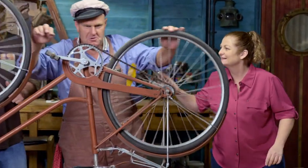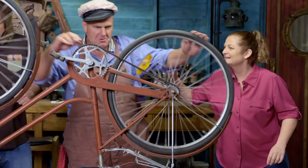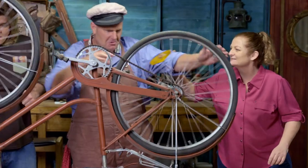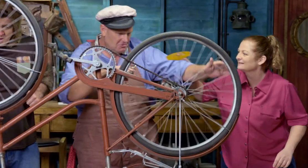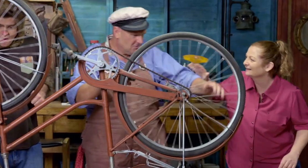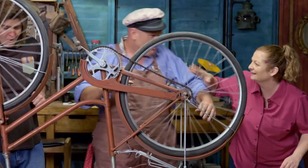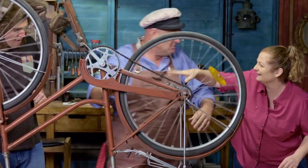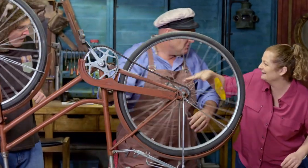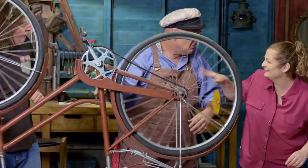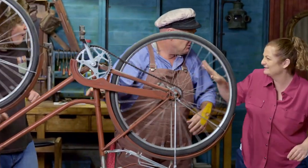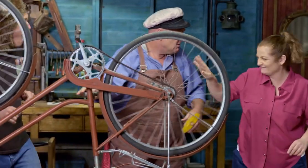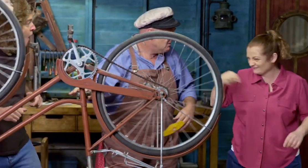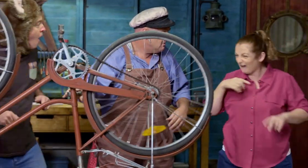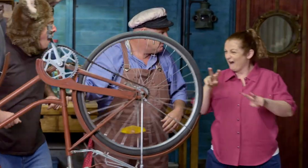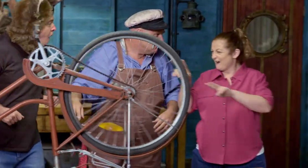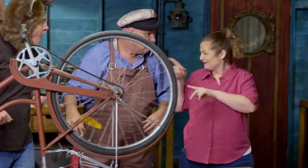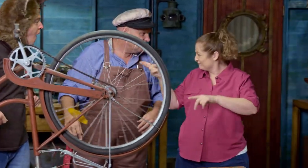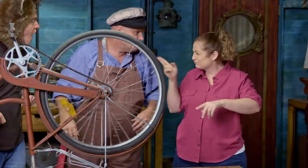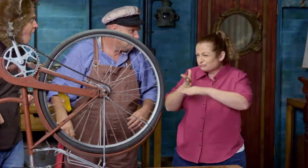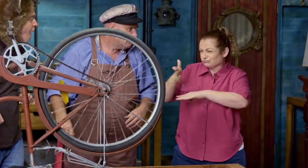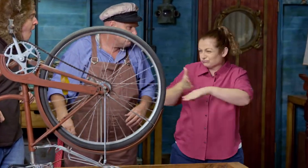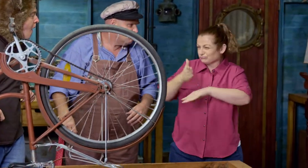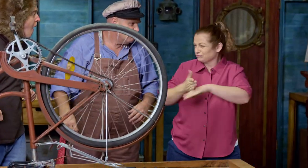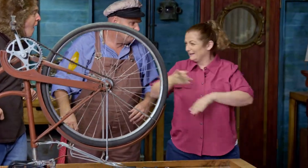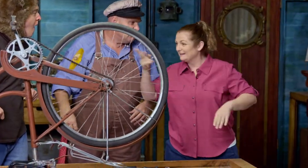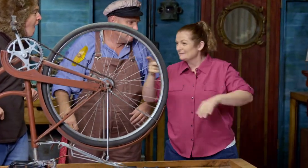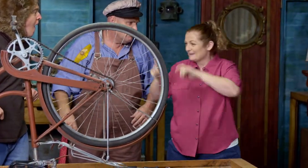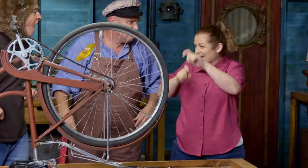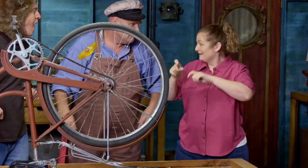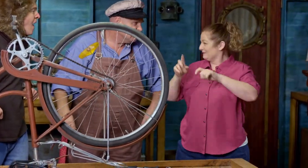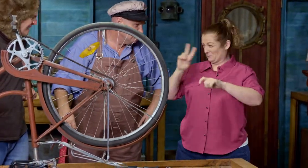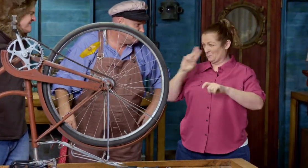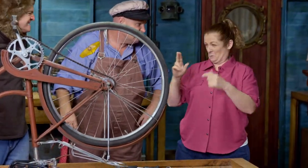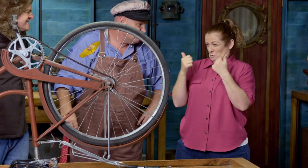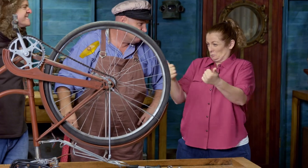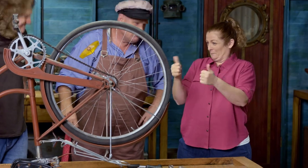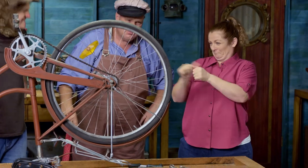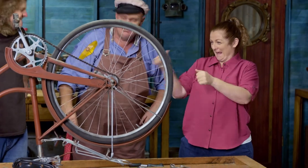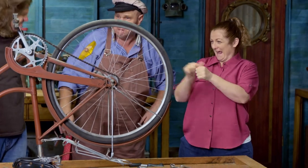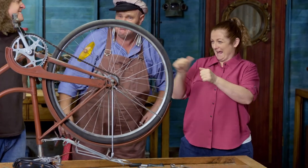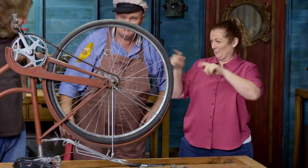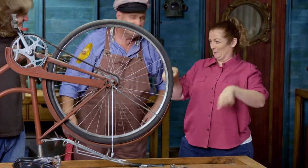Skip? Possum? You two have worked so very hard at fixing the bike. It looks much better.